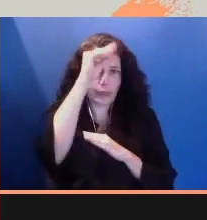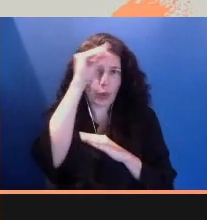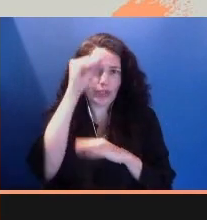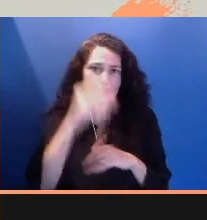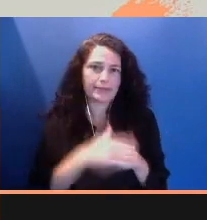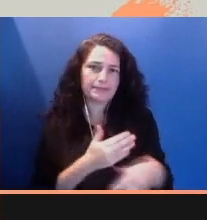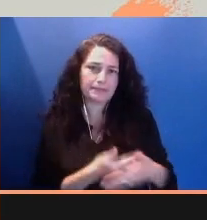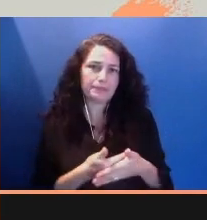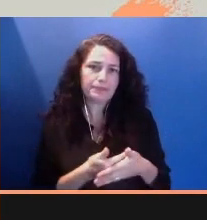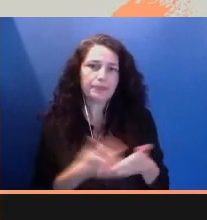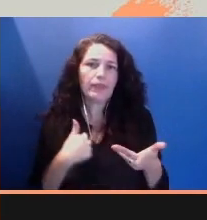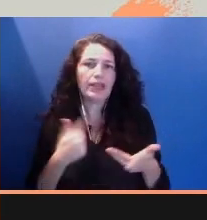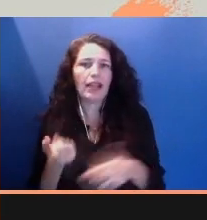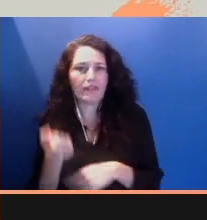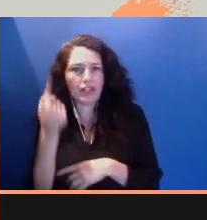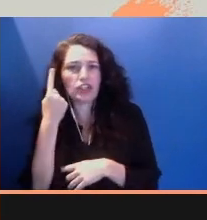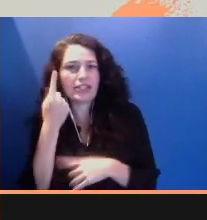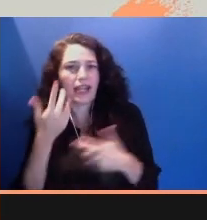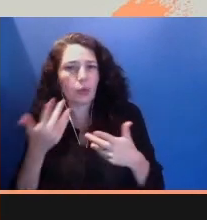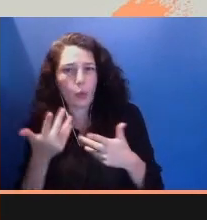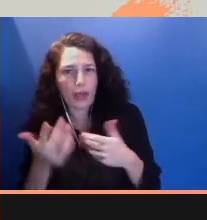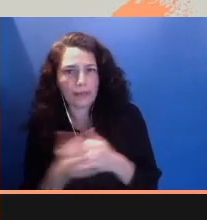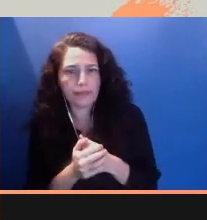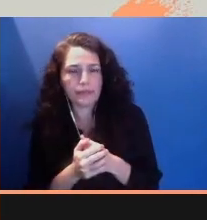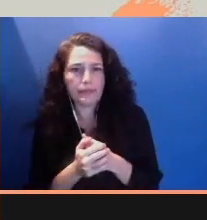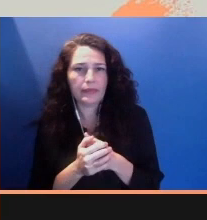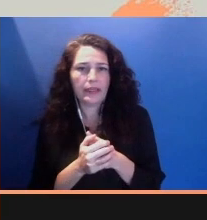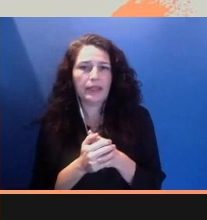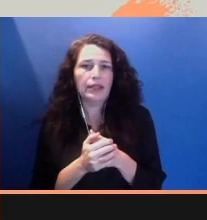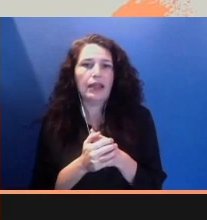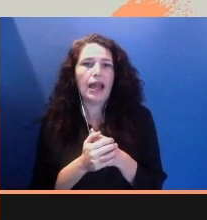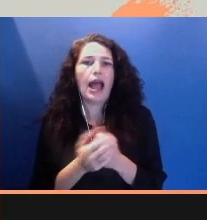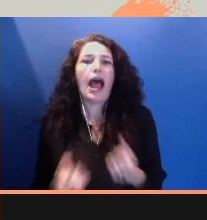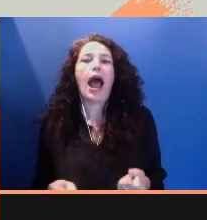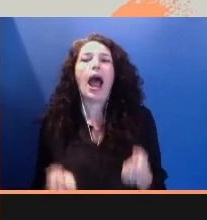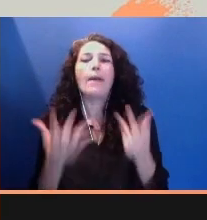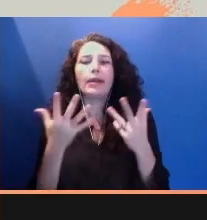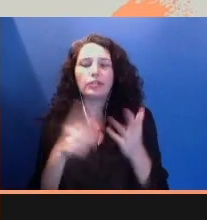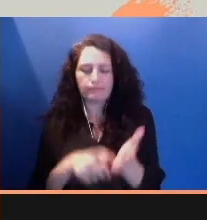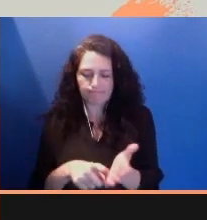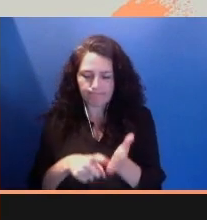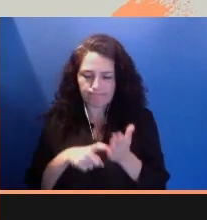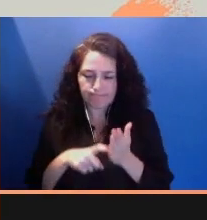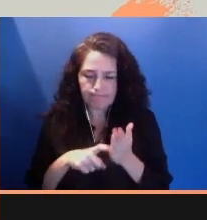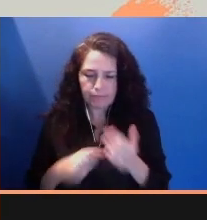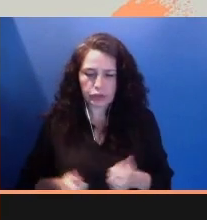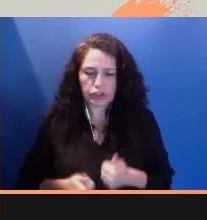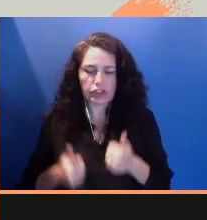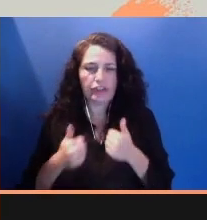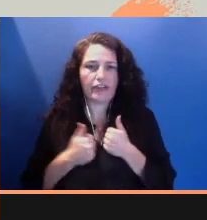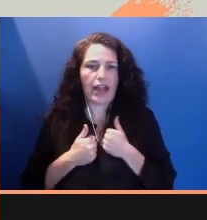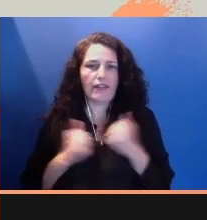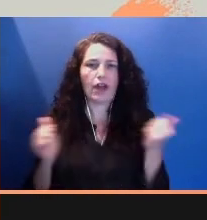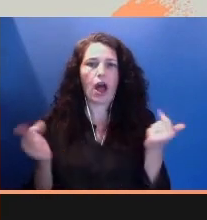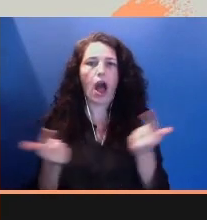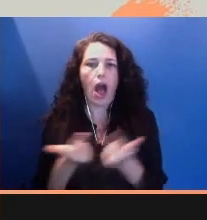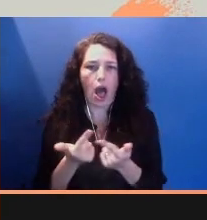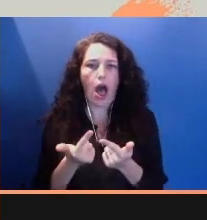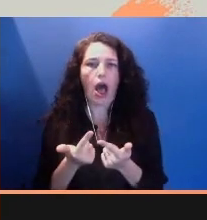I have come to understand the true grit it takes to survive. The impossible choices are people, like my own mother